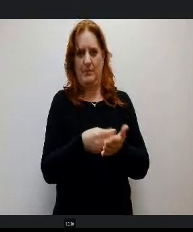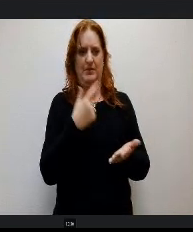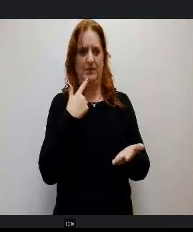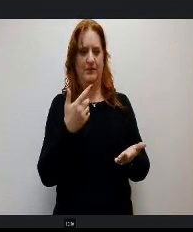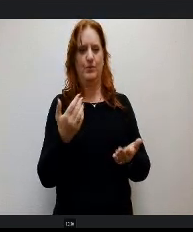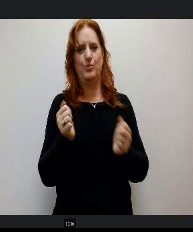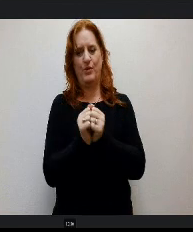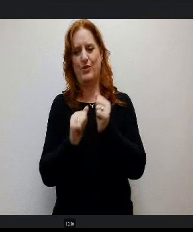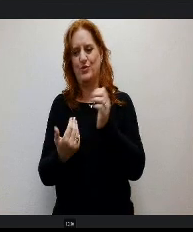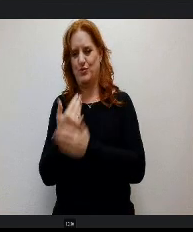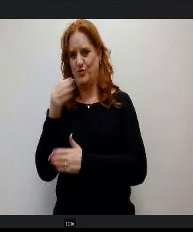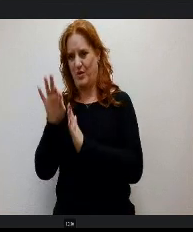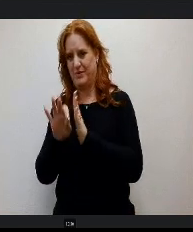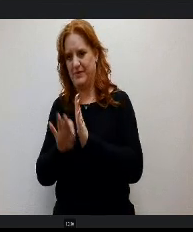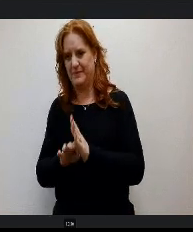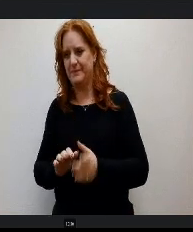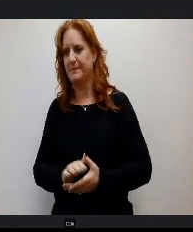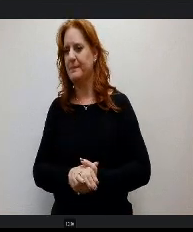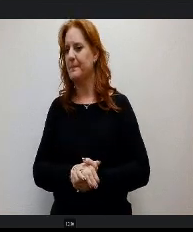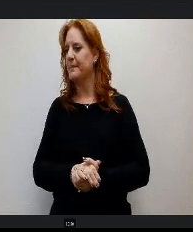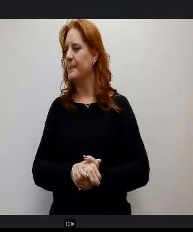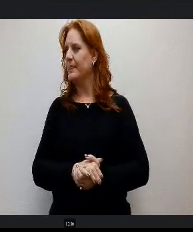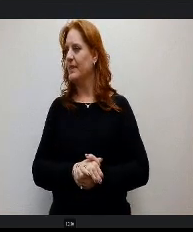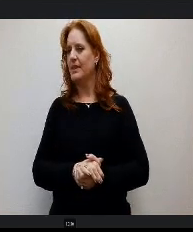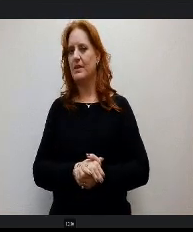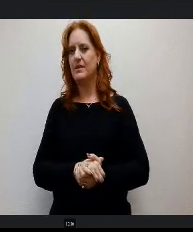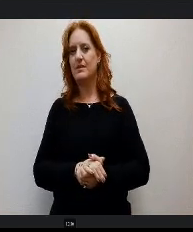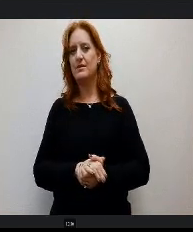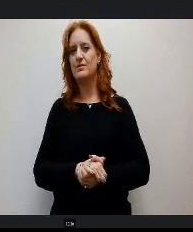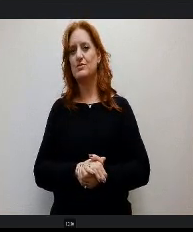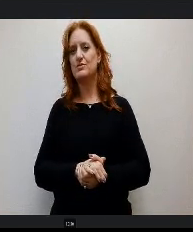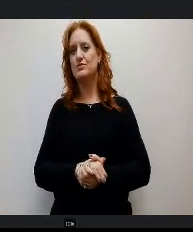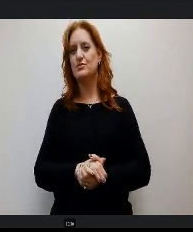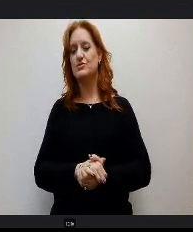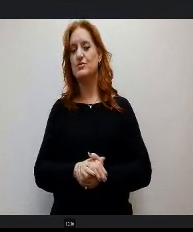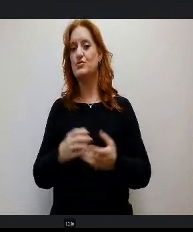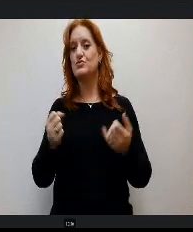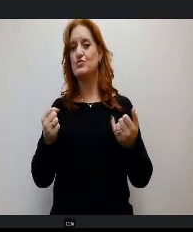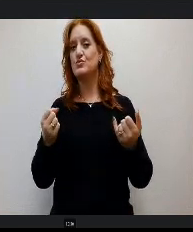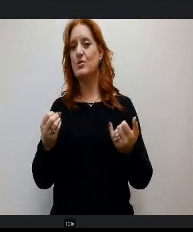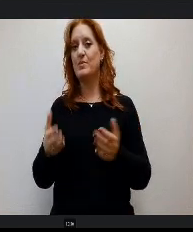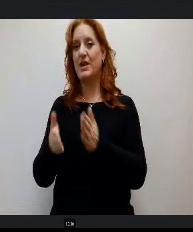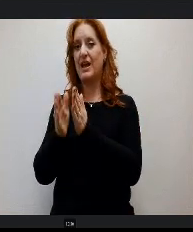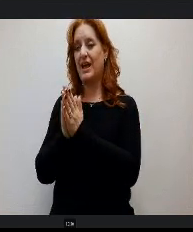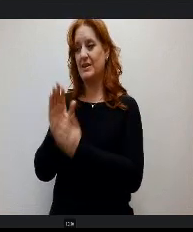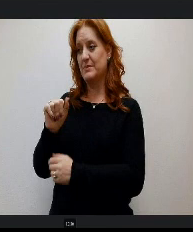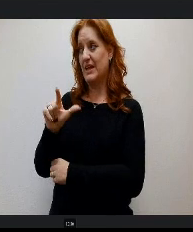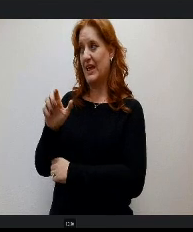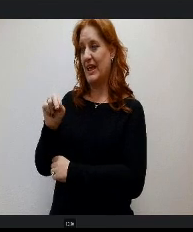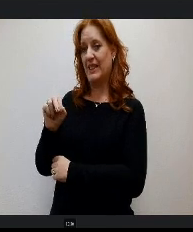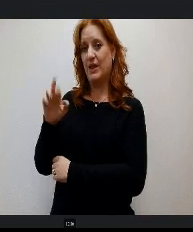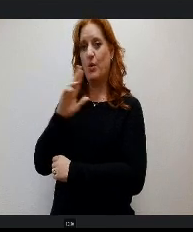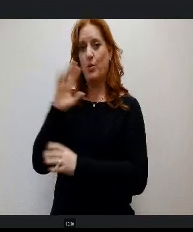So I am going to ask Ms. Allan or Superintendent Haberer to